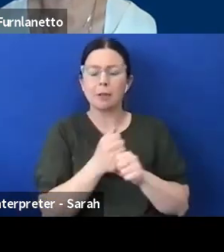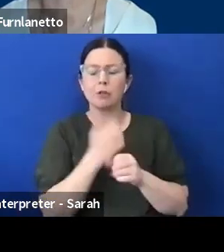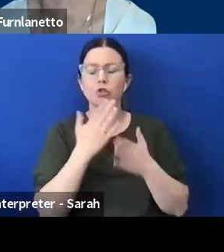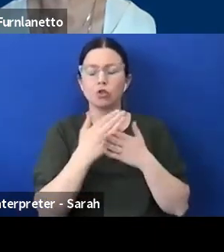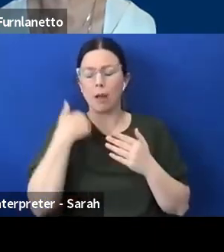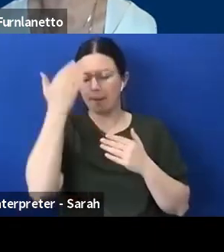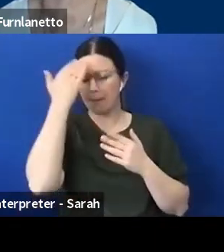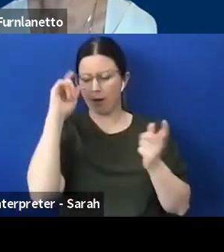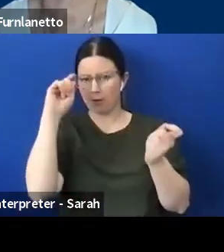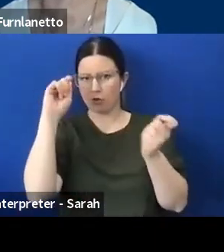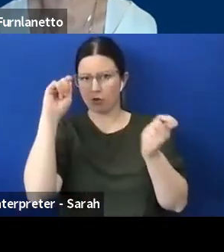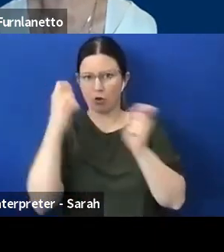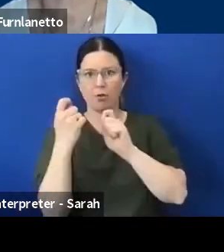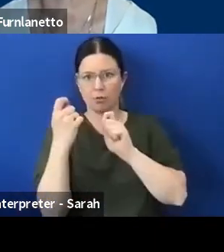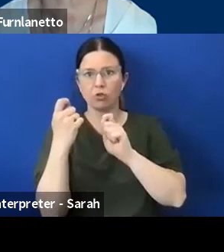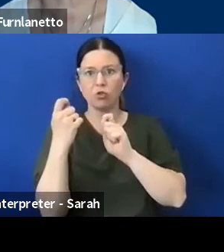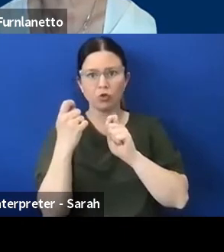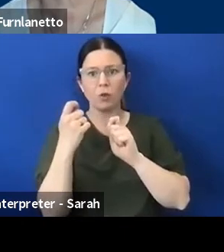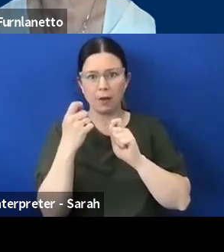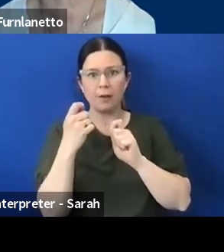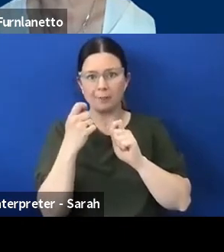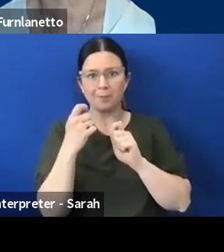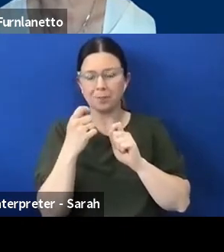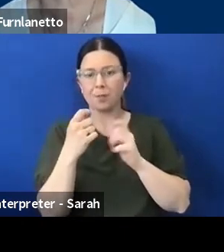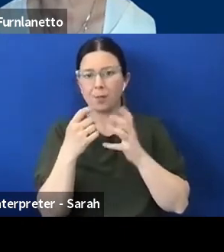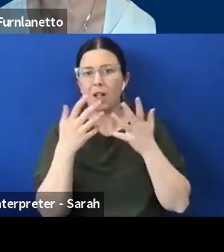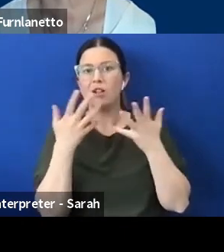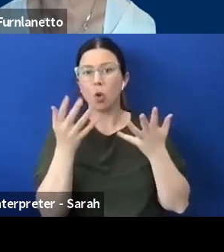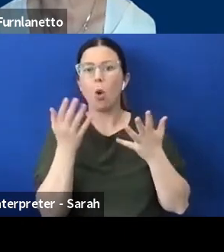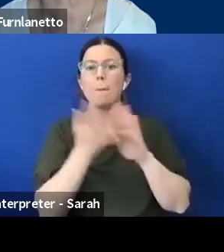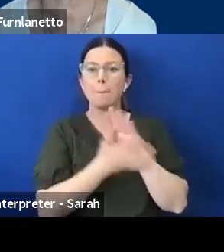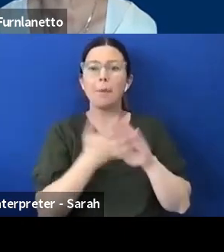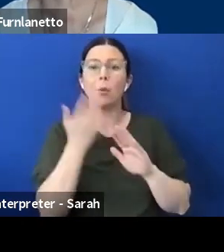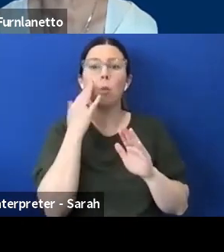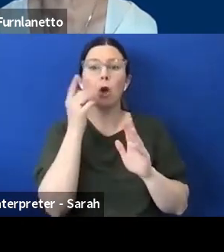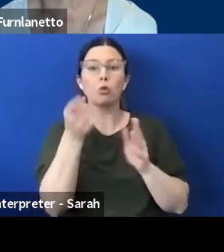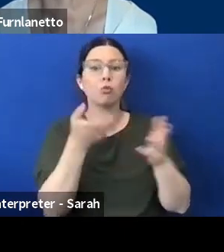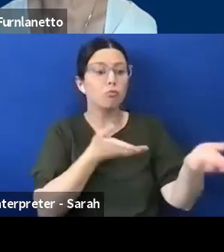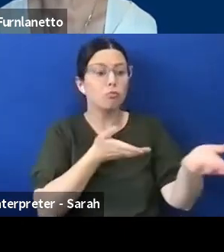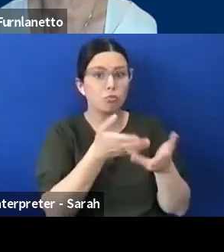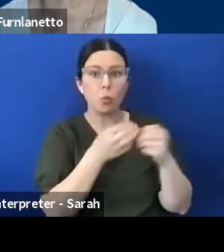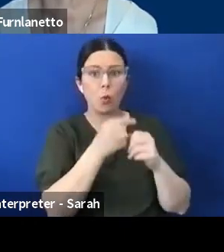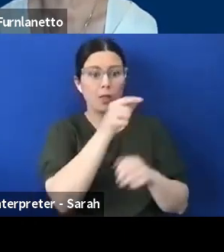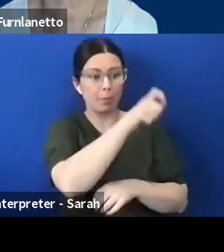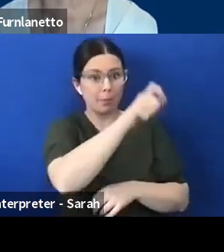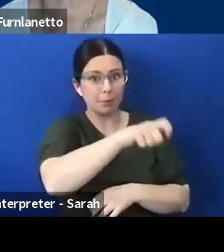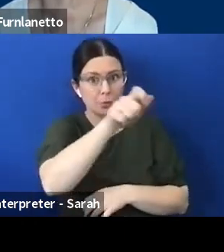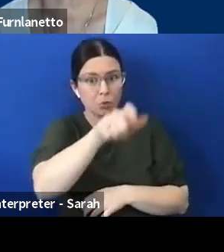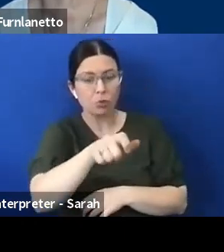so when you're engaging with people you're gazing with among that your engagement consulting